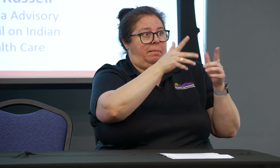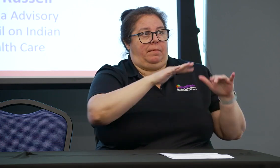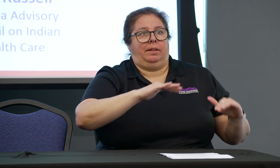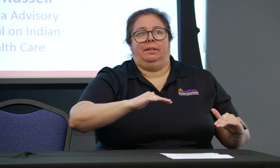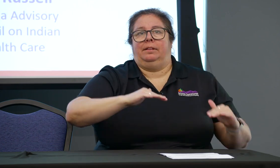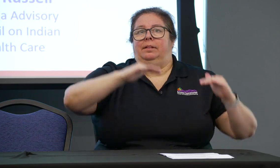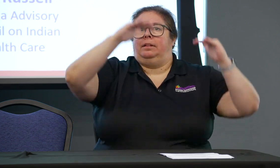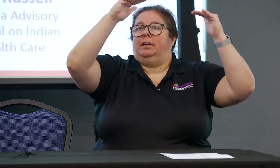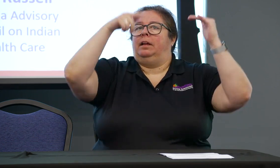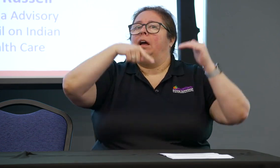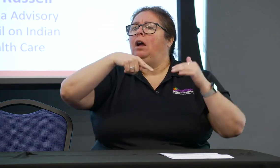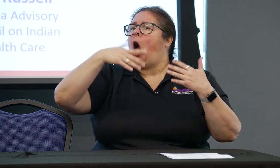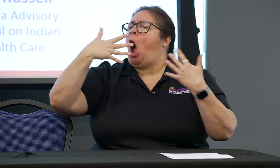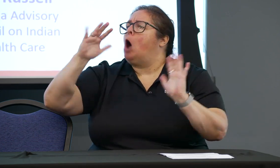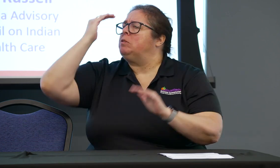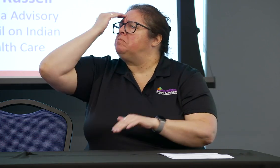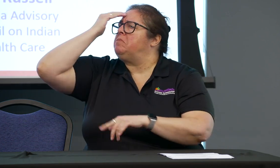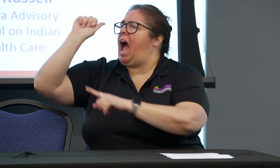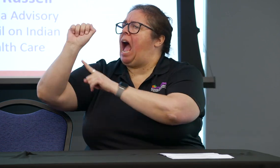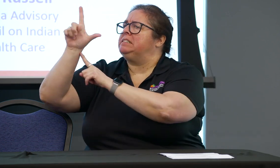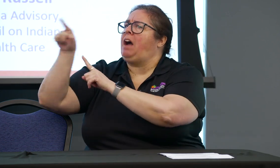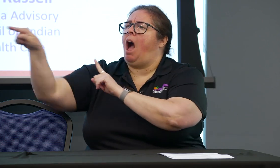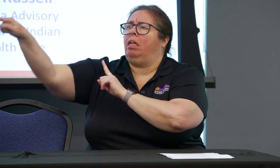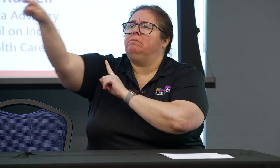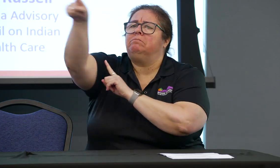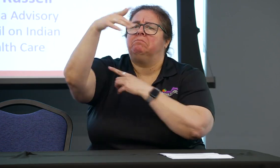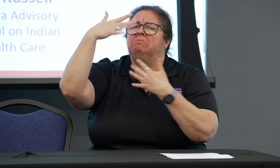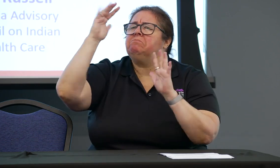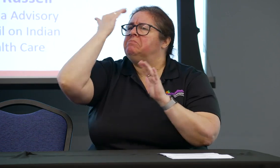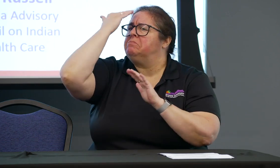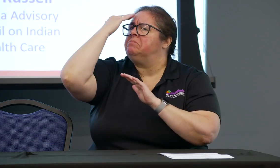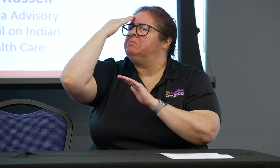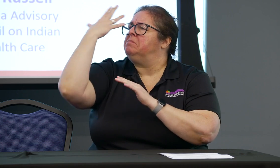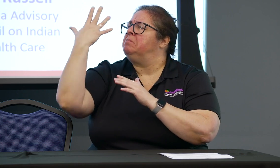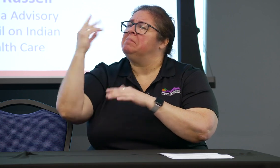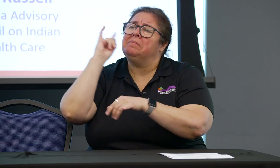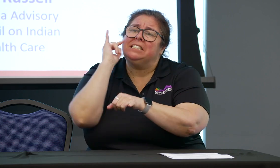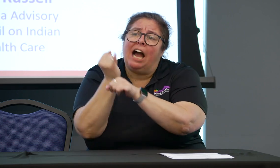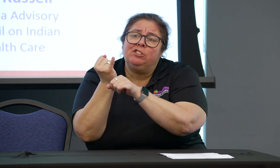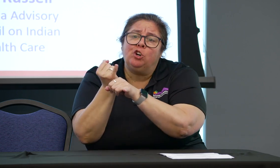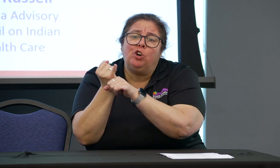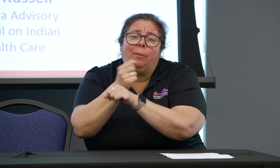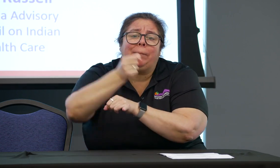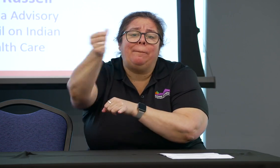some gesture, something like that. Now the deaf individual